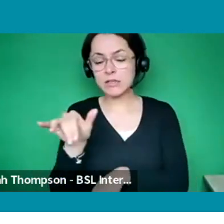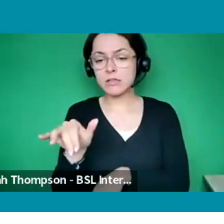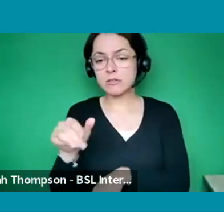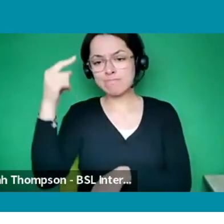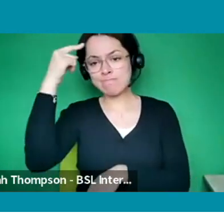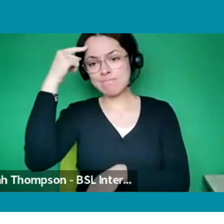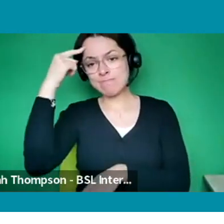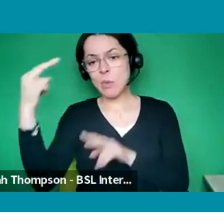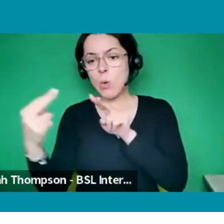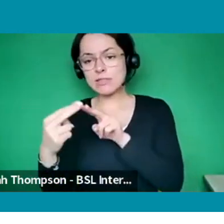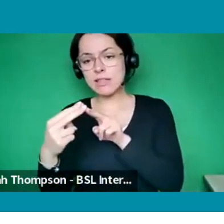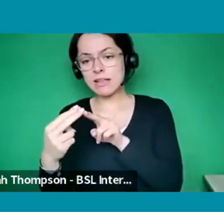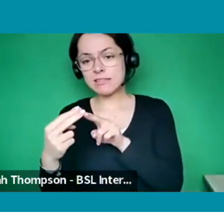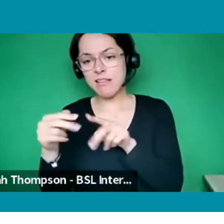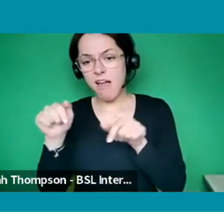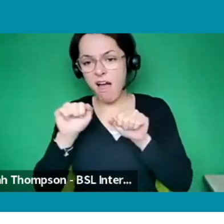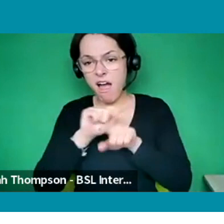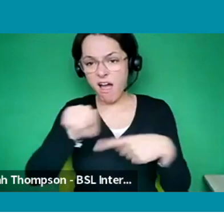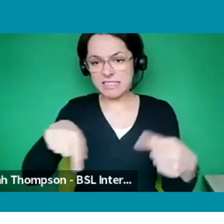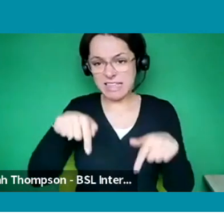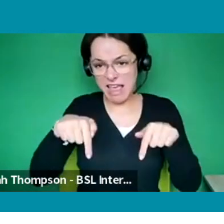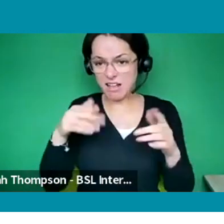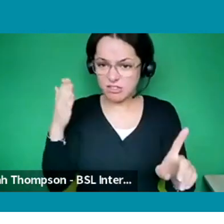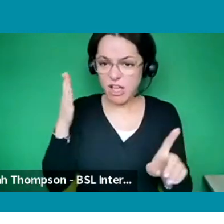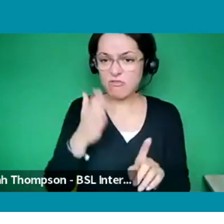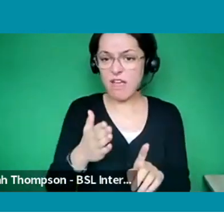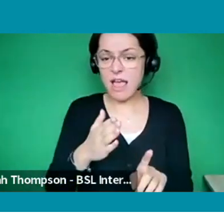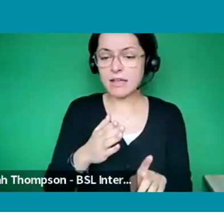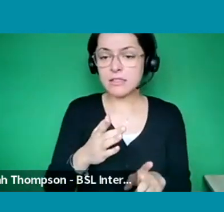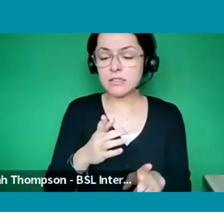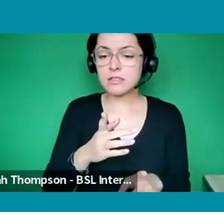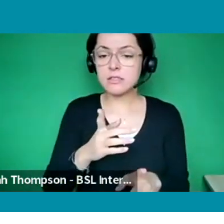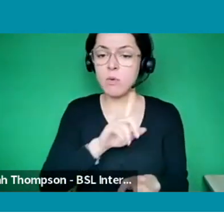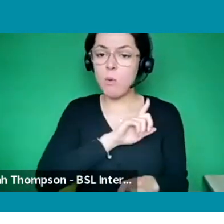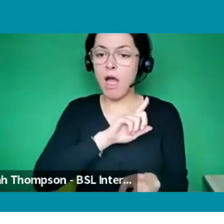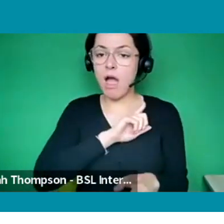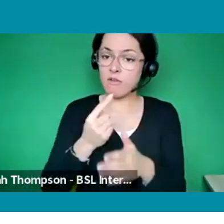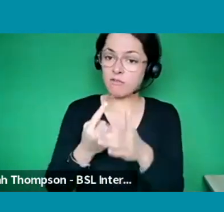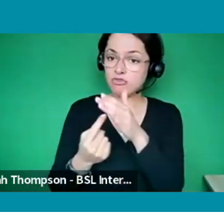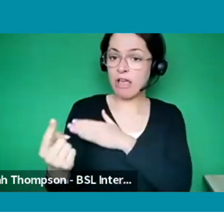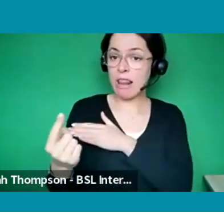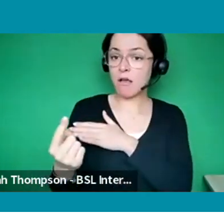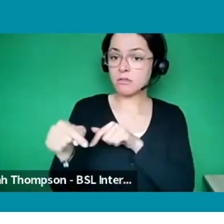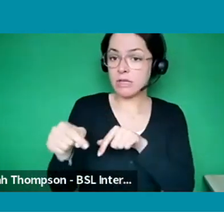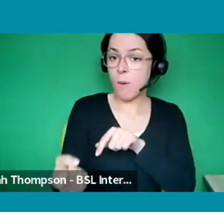and as I say the freelance opportunities that we provide definitely come through to us and